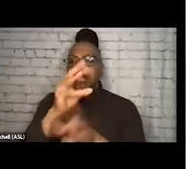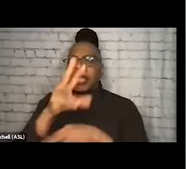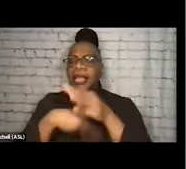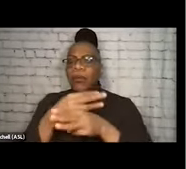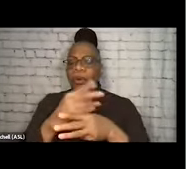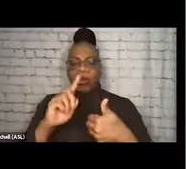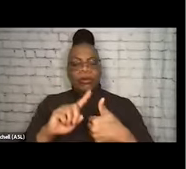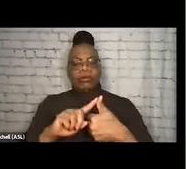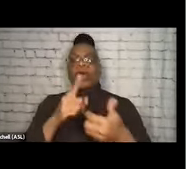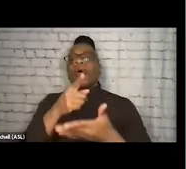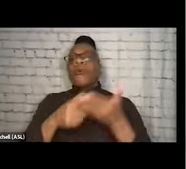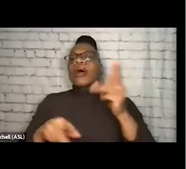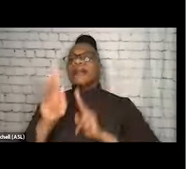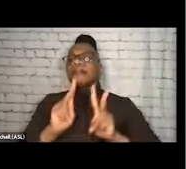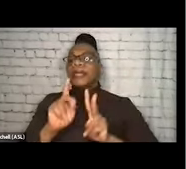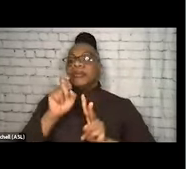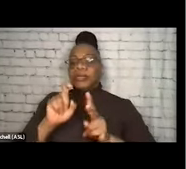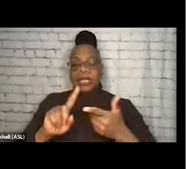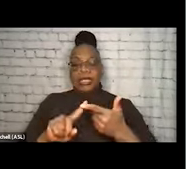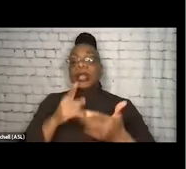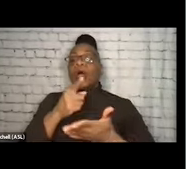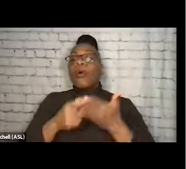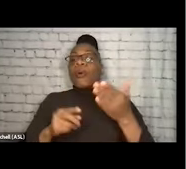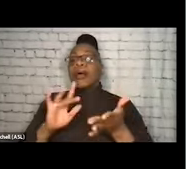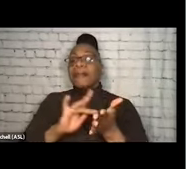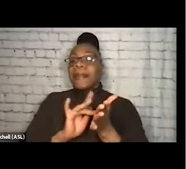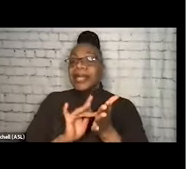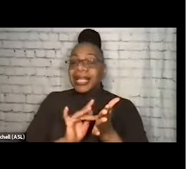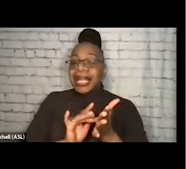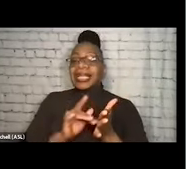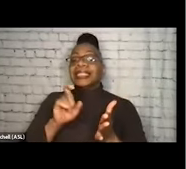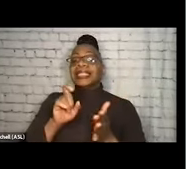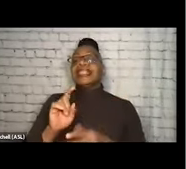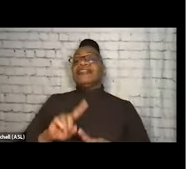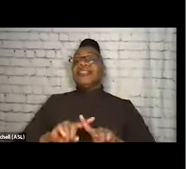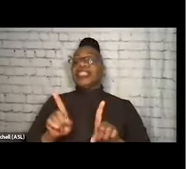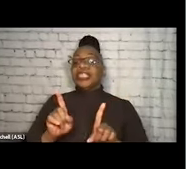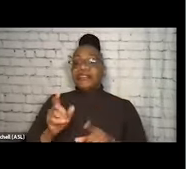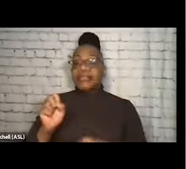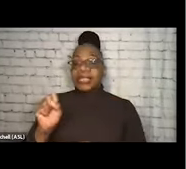what risk mitigation exists for different substances, different modes of administration, and the results and the challenges of that.